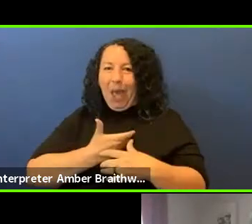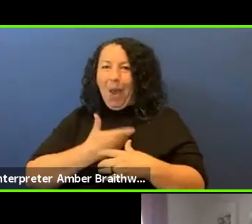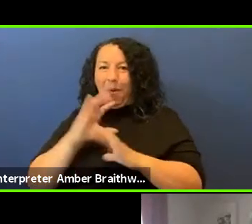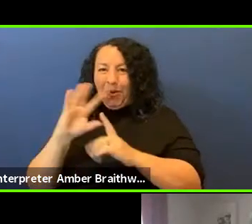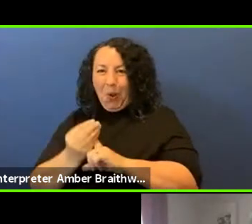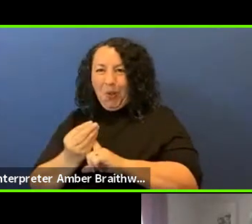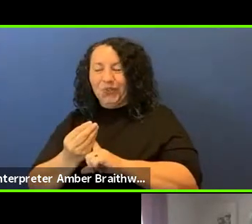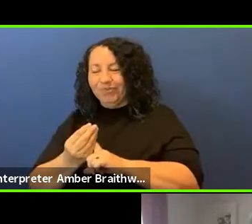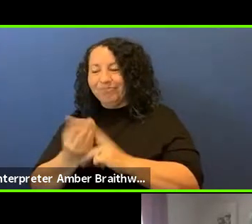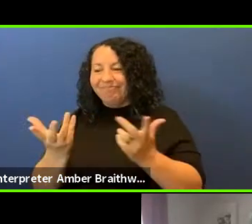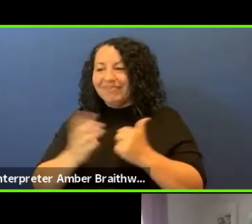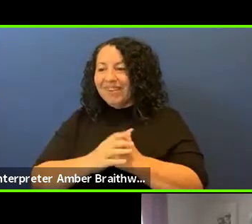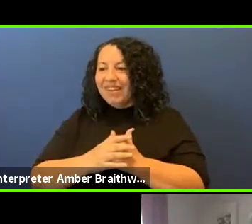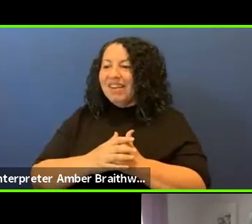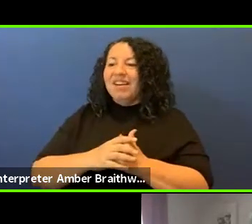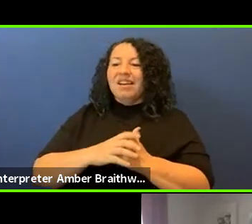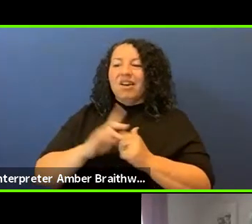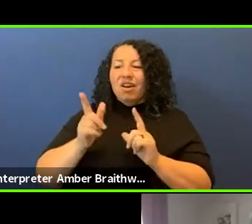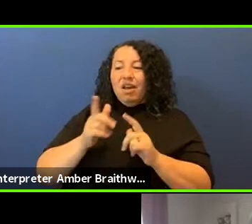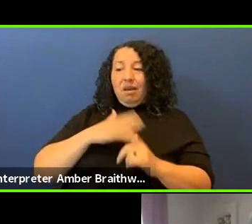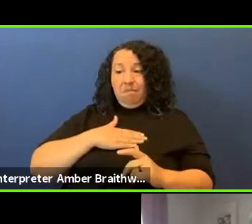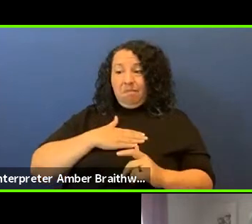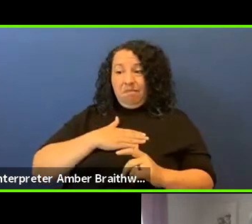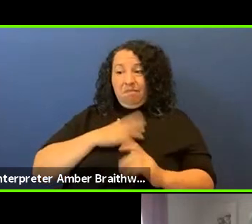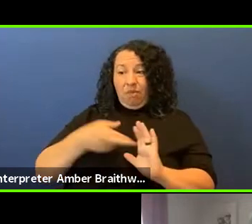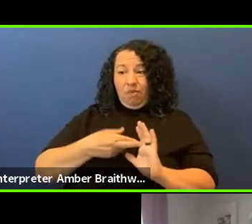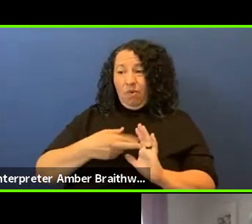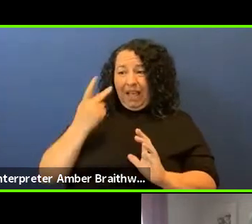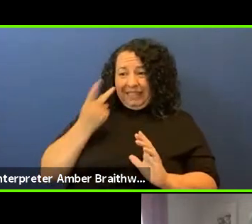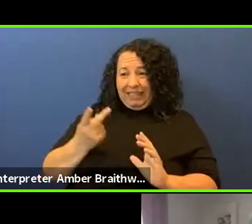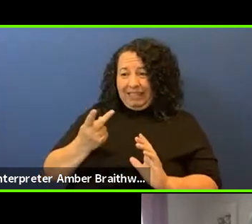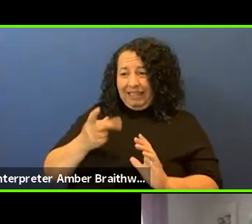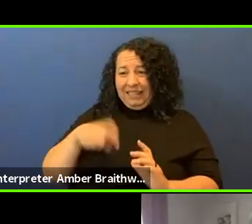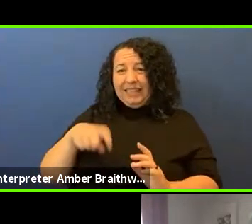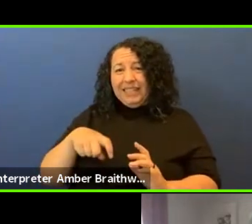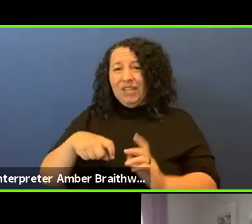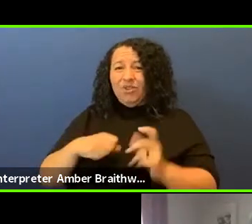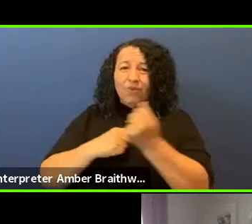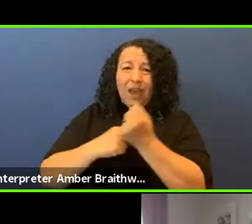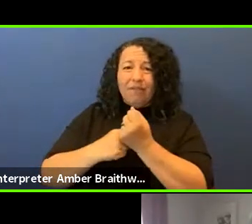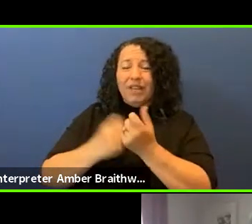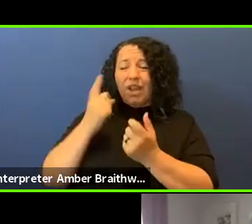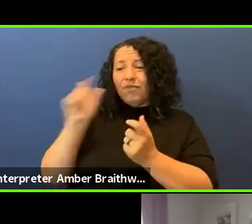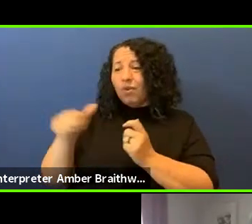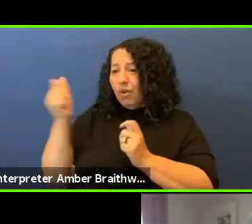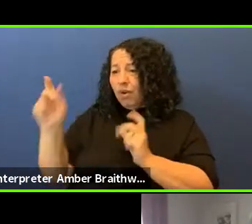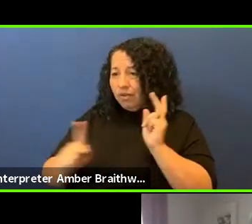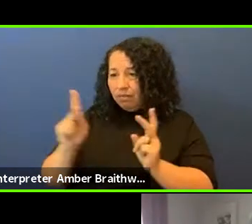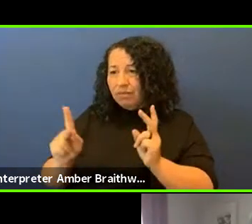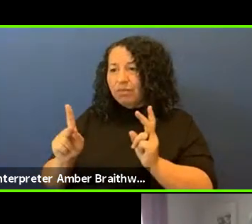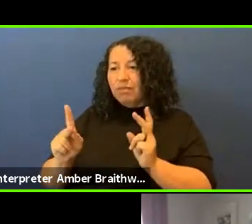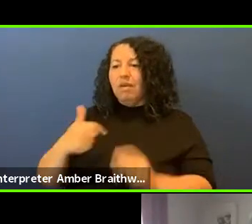I personally see my role as I need to advocate for others, like I'm their cheerleader so the people that are ingrained and